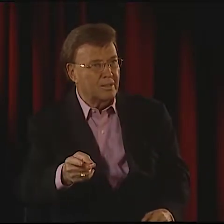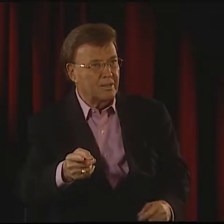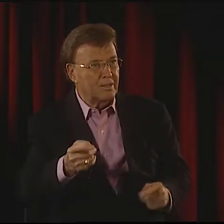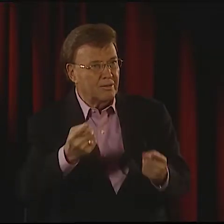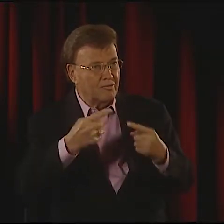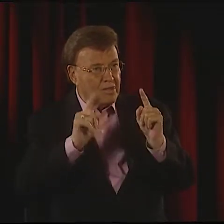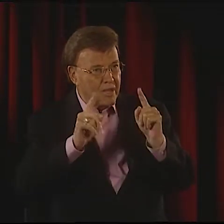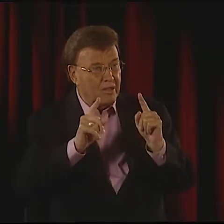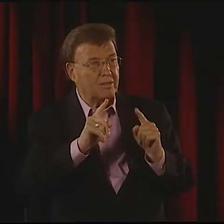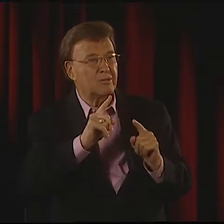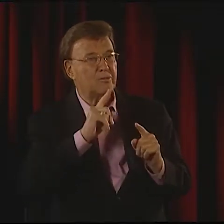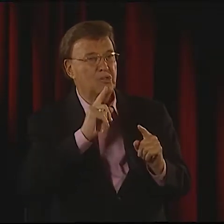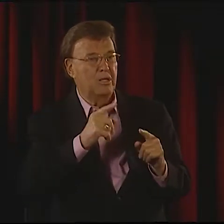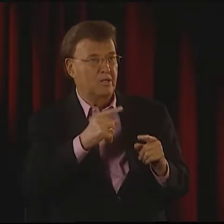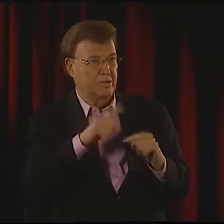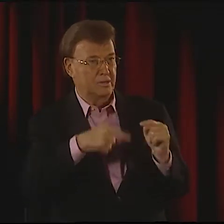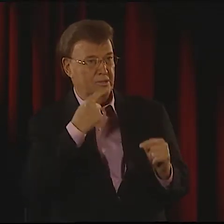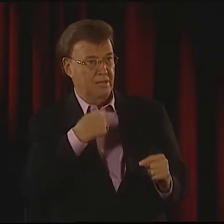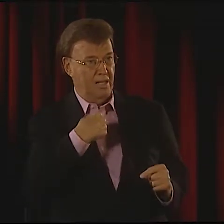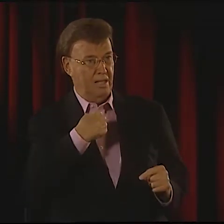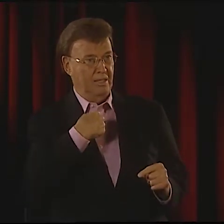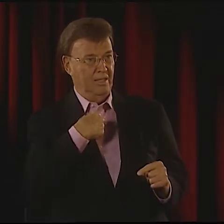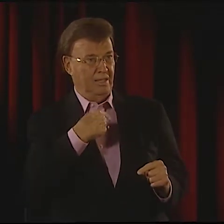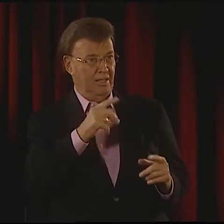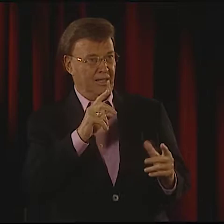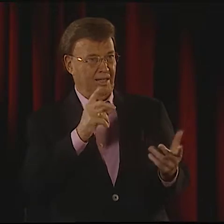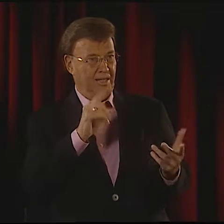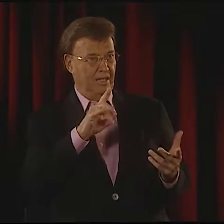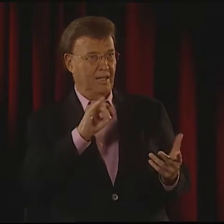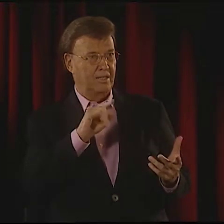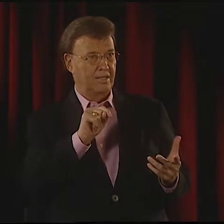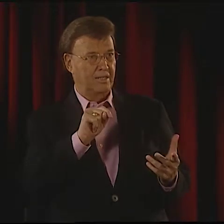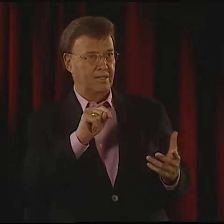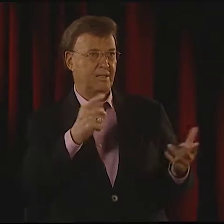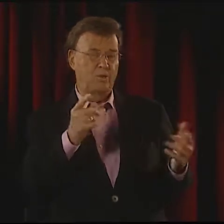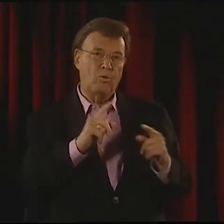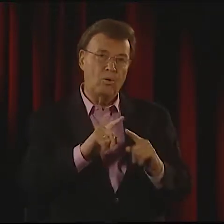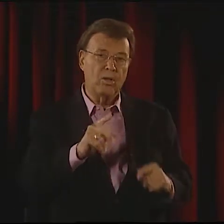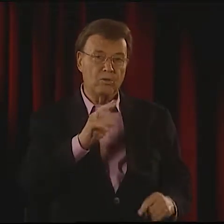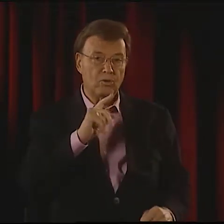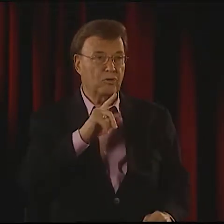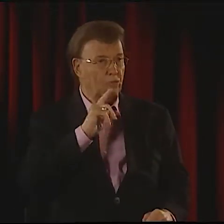SHE WOULD WRITE POEMS THINKING OF THE SIGNING SHE WOULD USE AS SHE COMPOSED THE POEMS,